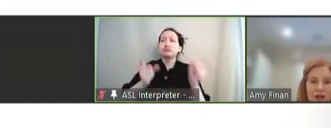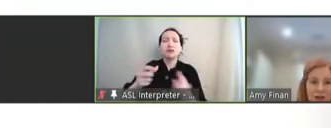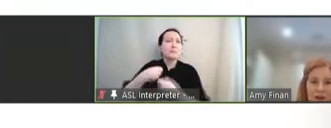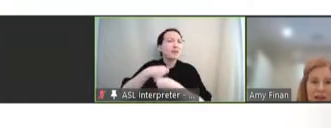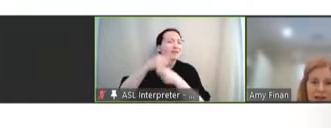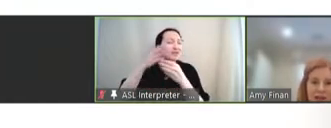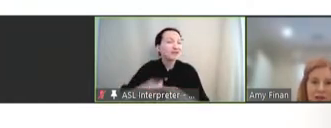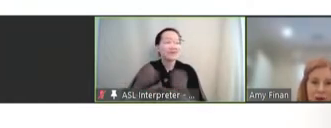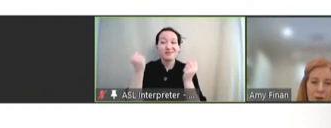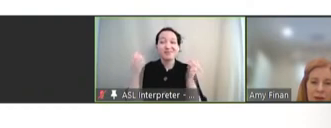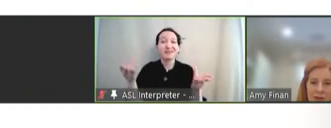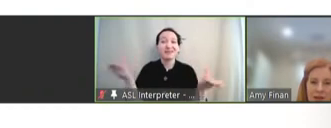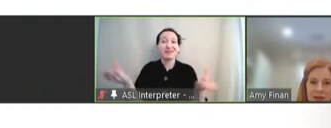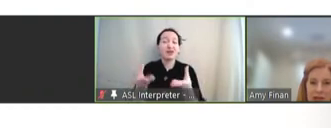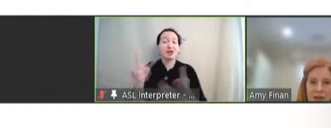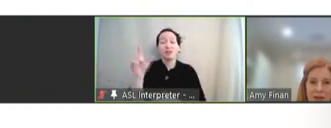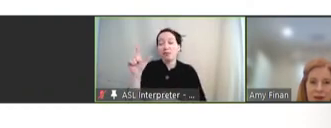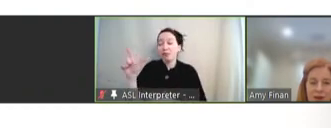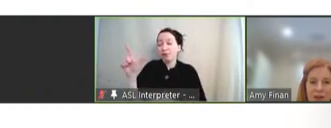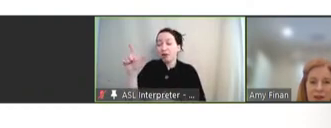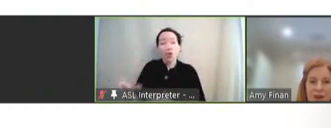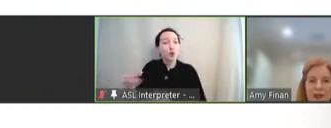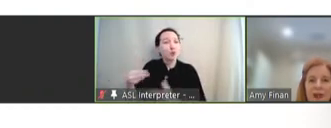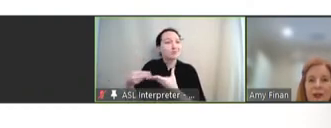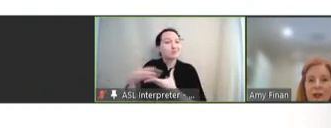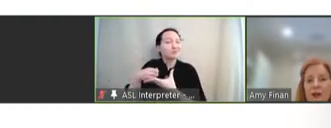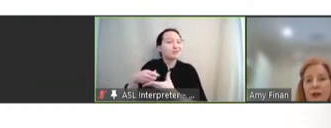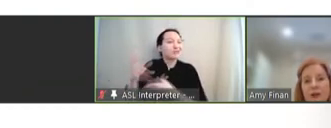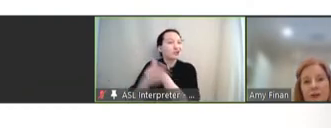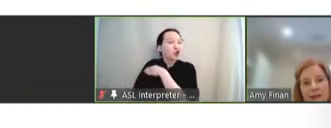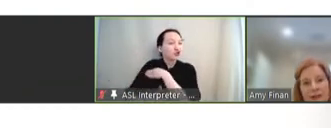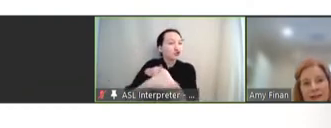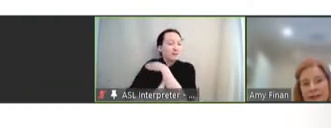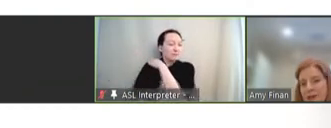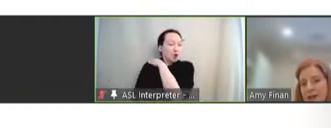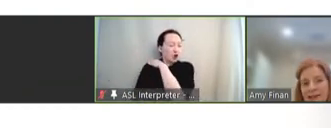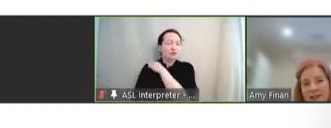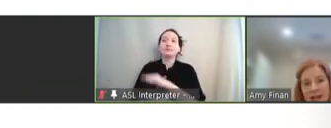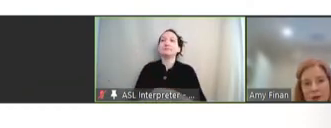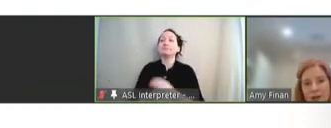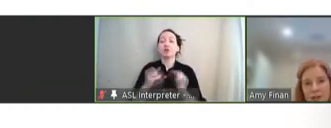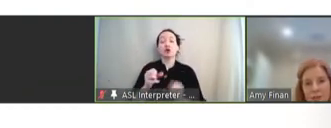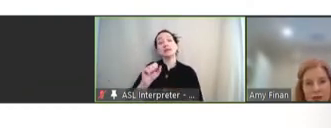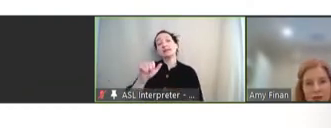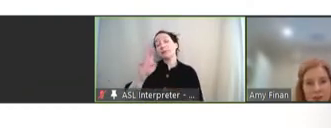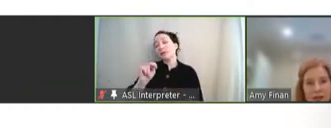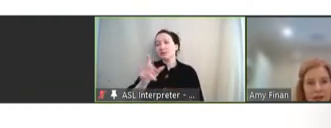are located in low and middle-income countries. Currently, Sabin is not directly participating